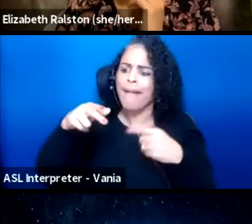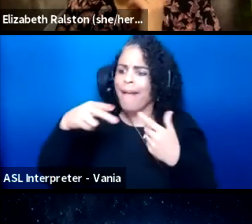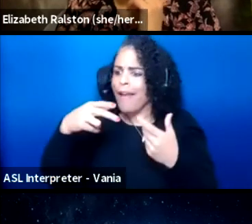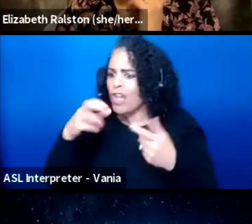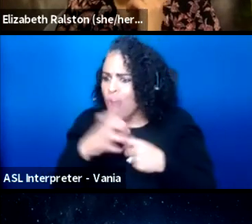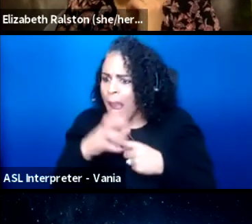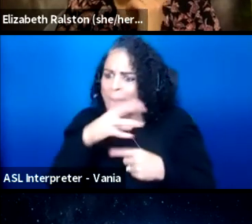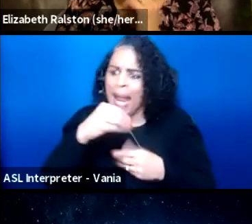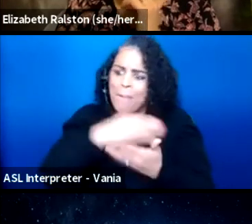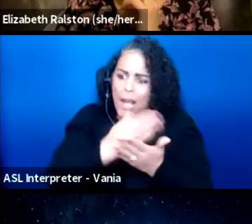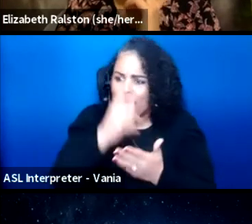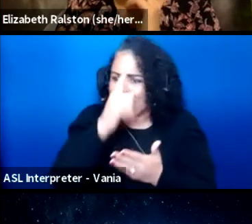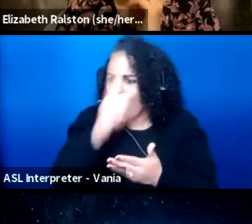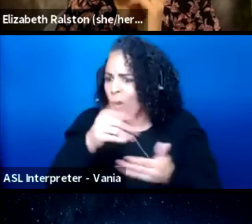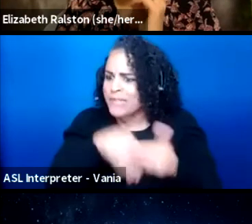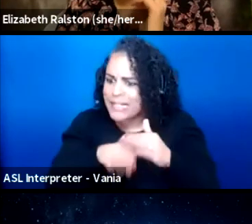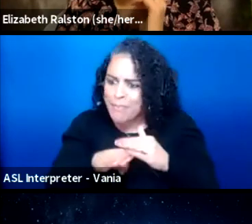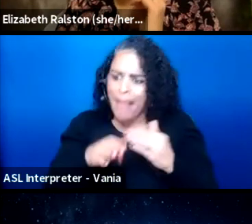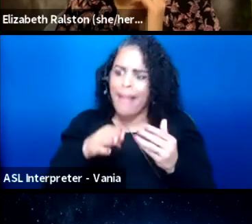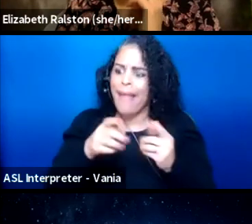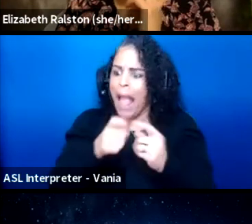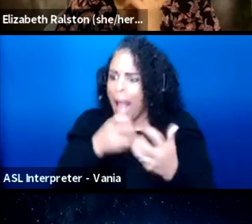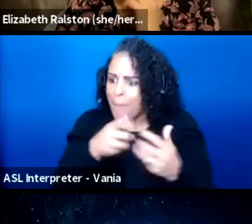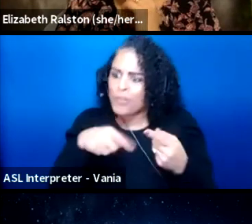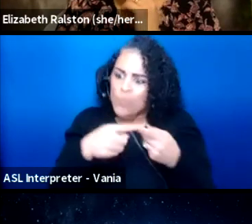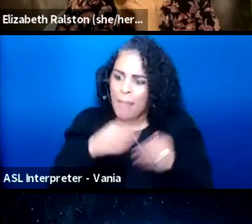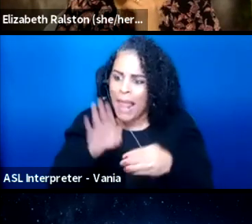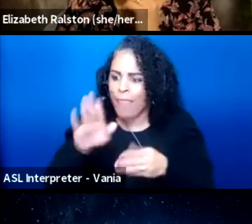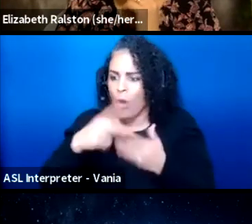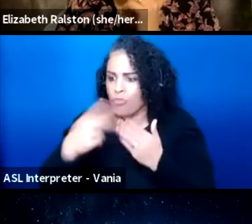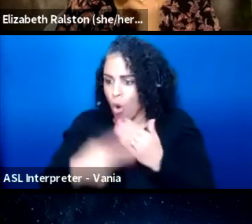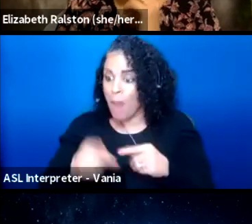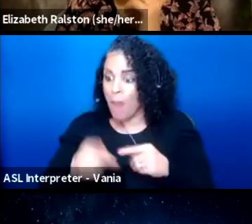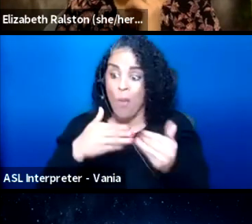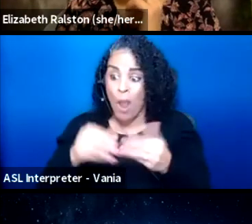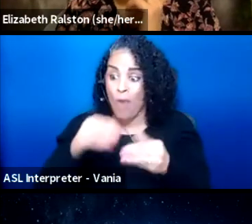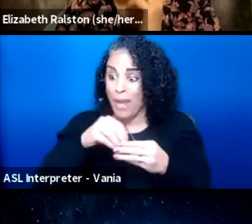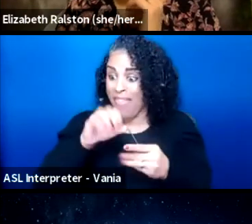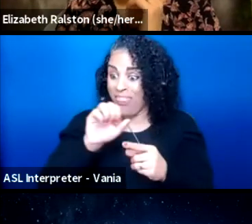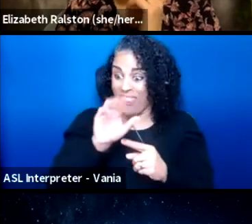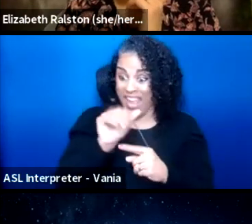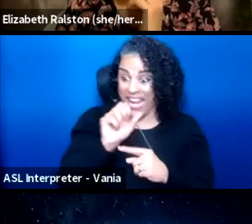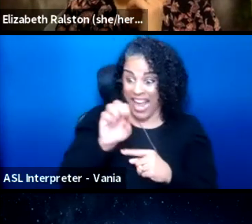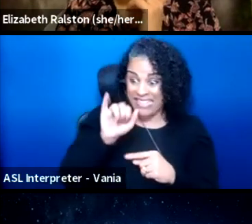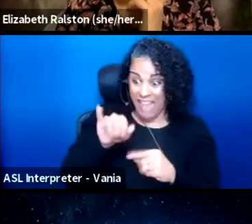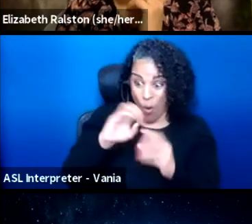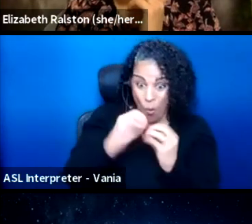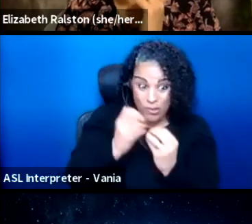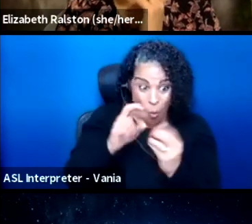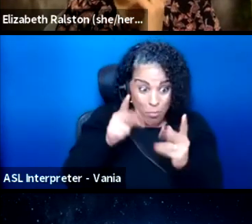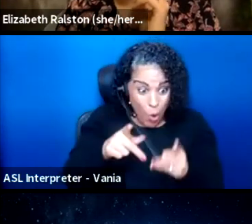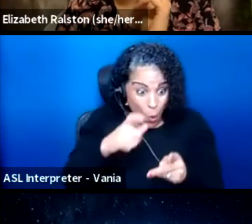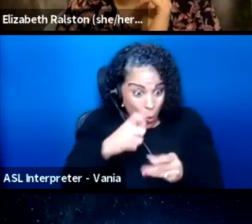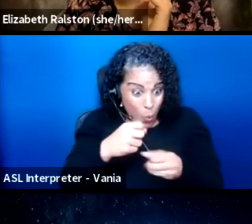for accessibility accommodations when planning their program. However, in the case that an organization or person who is producing an online event